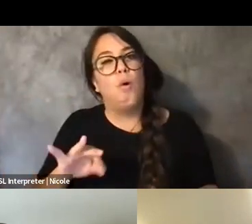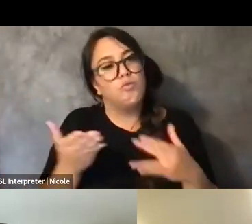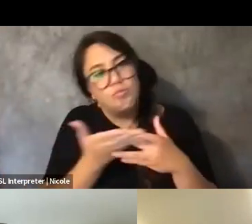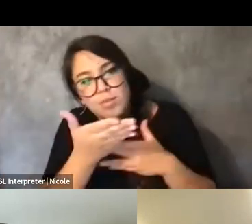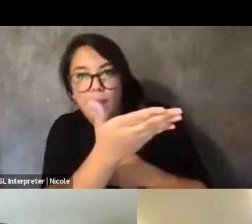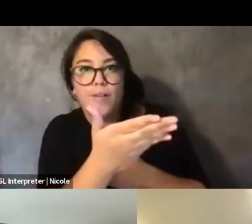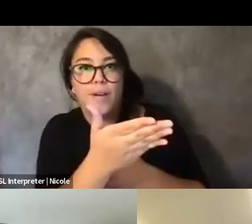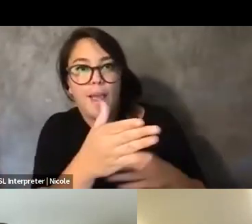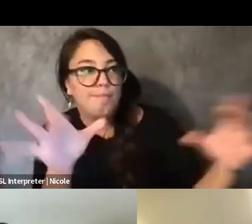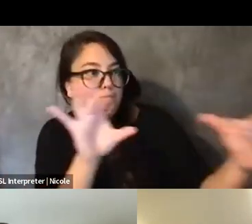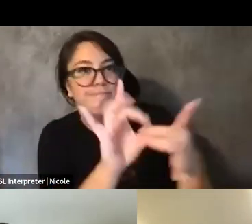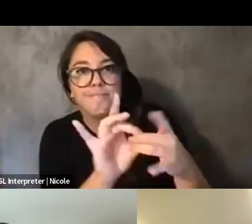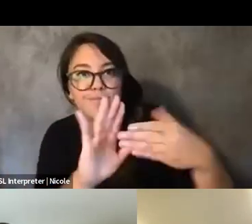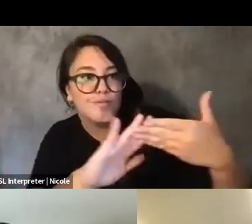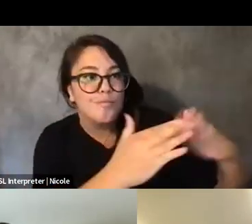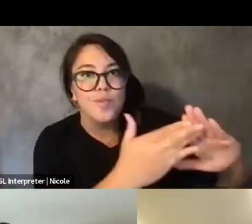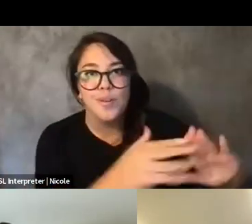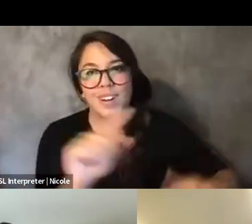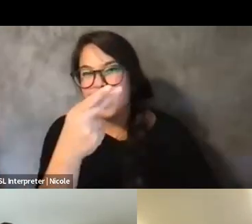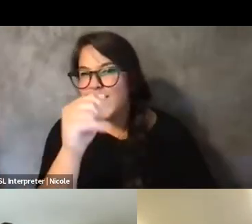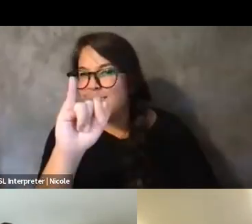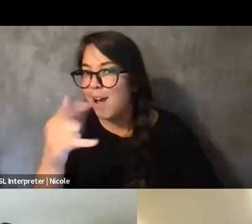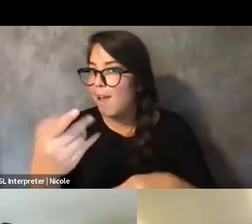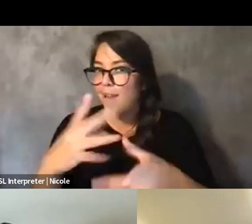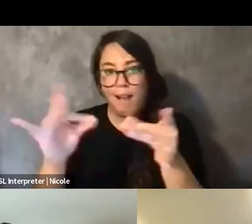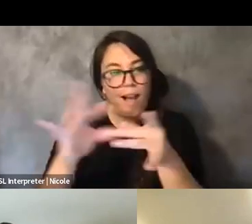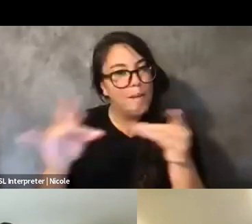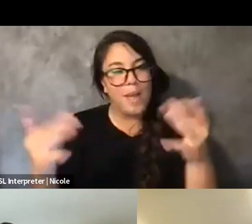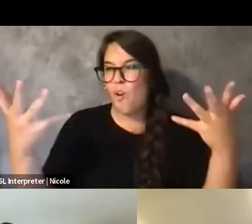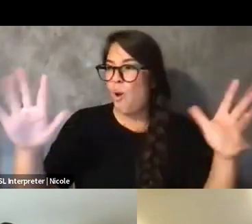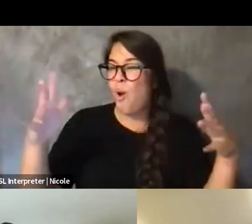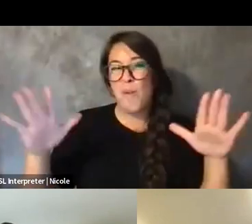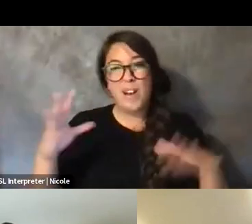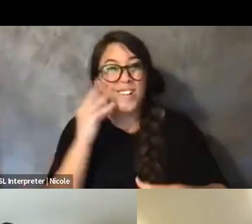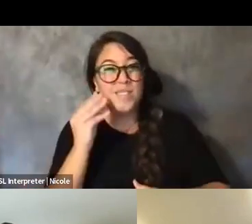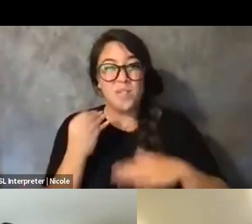Like Thai said, it's already extremely isolating to be disabled because it already feels